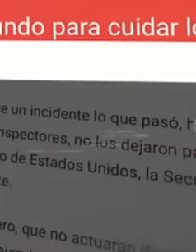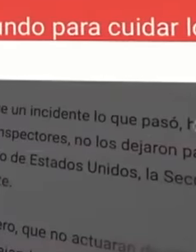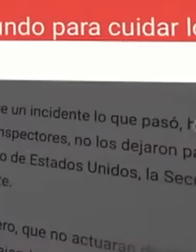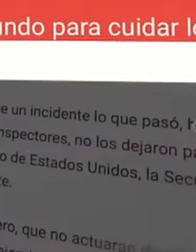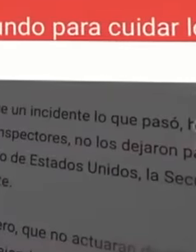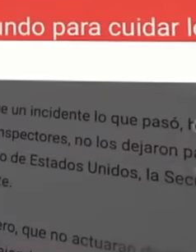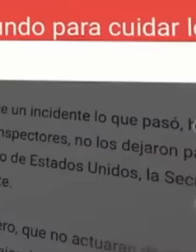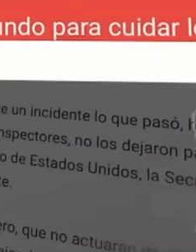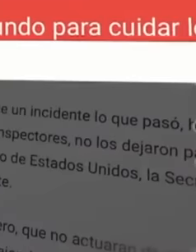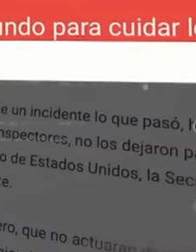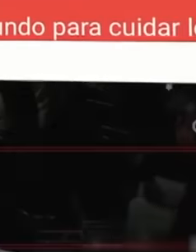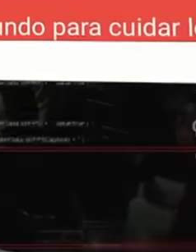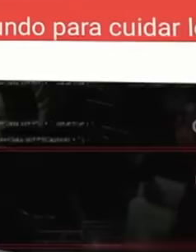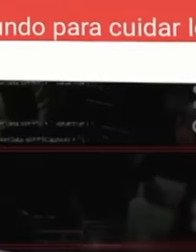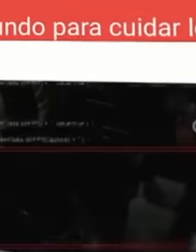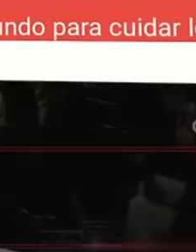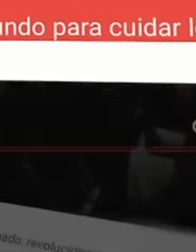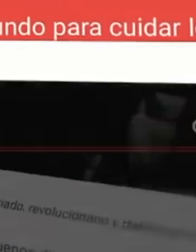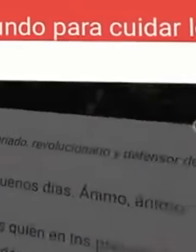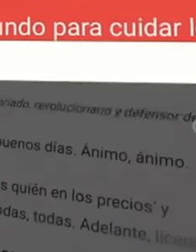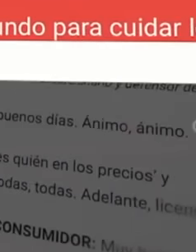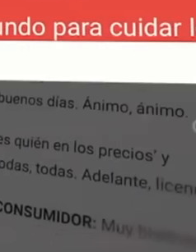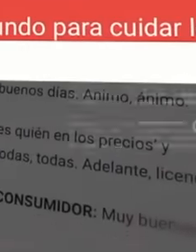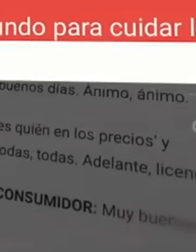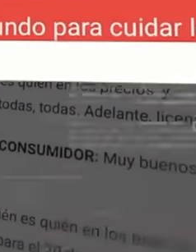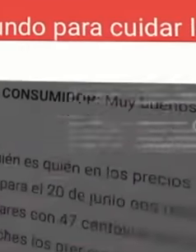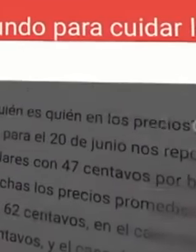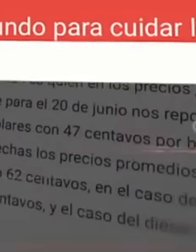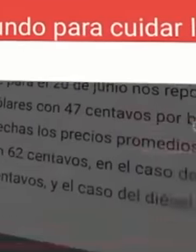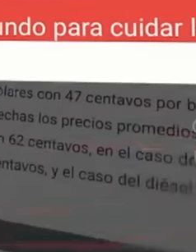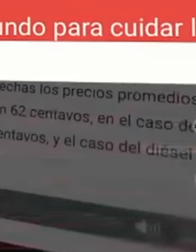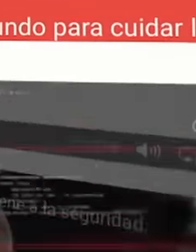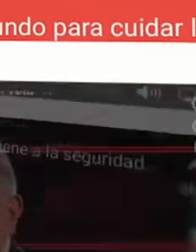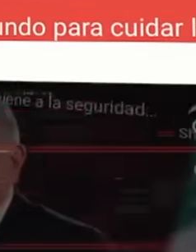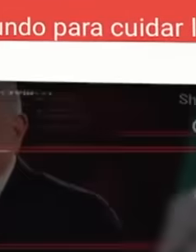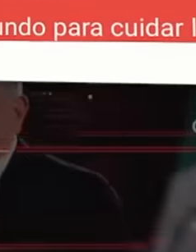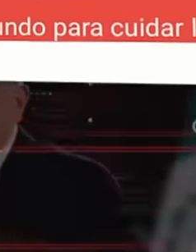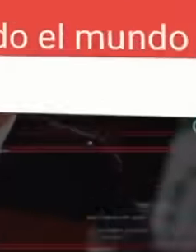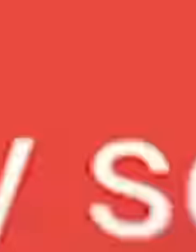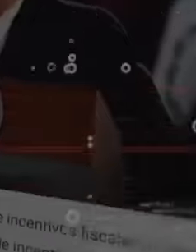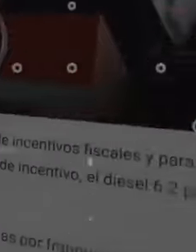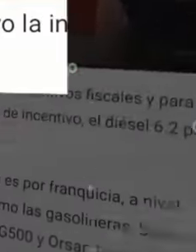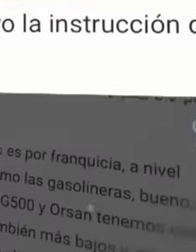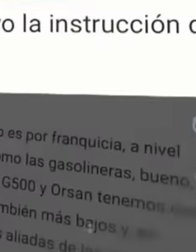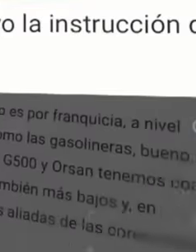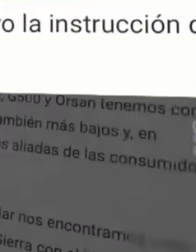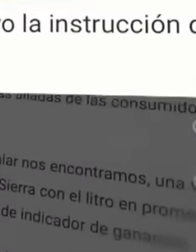to take care of related to money laundering and he added it seems that